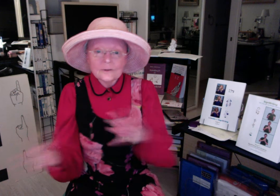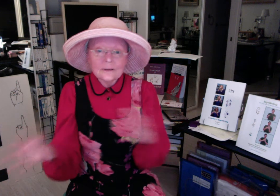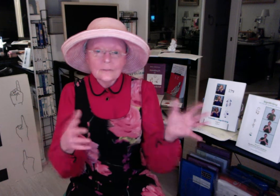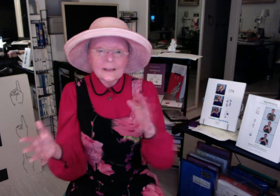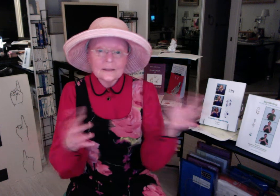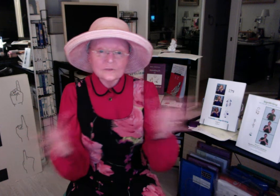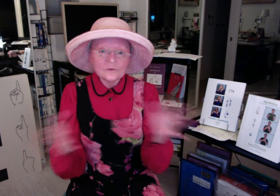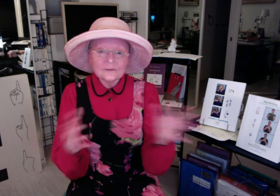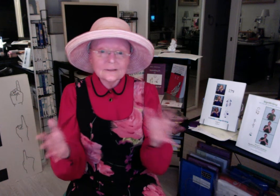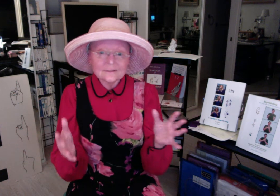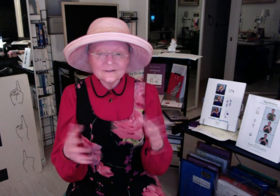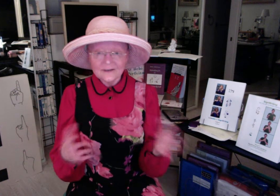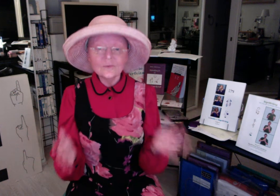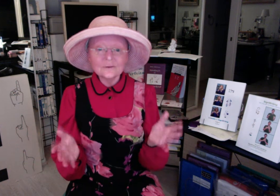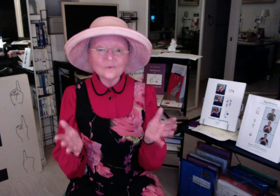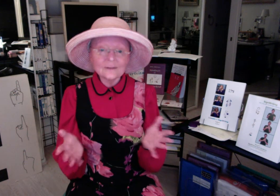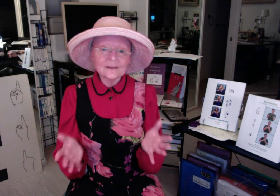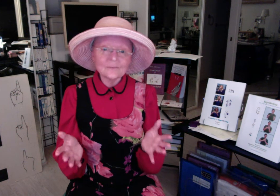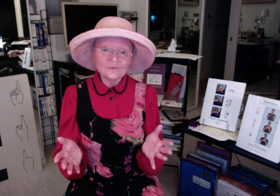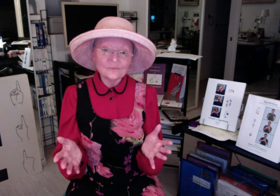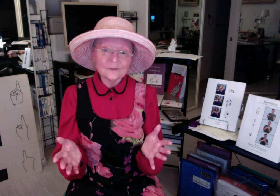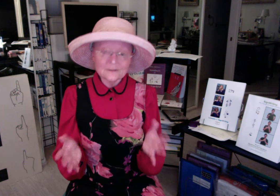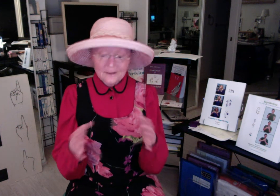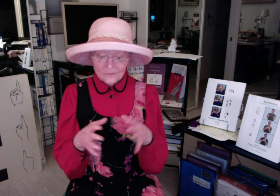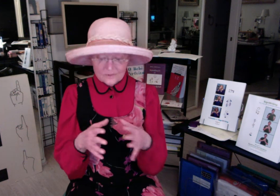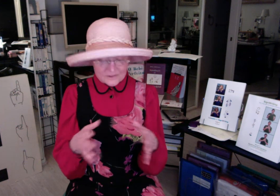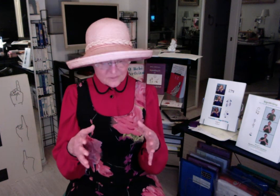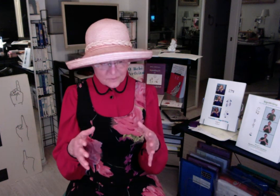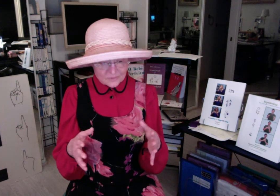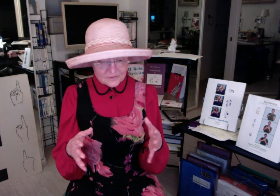my hands moving like this - we can write that movement with the symbols that I